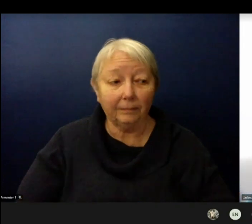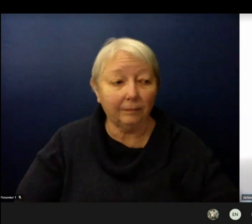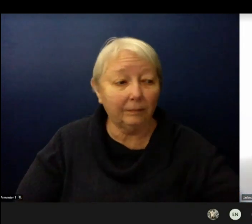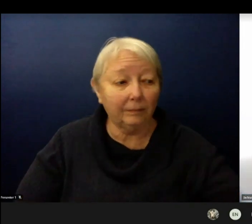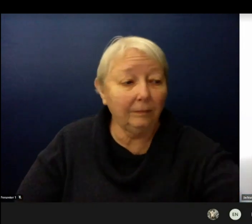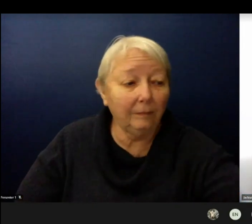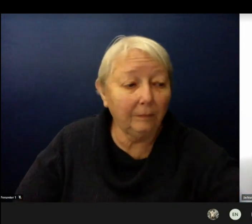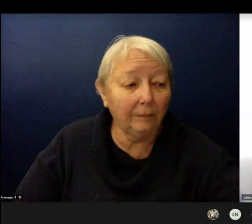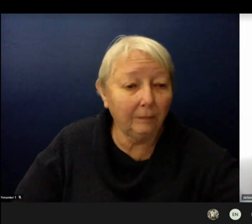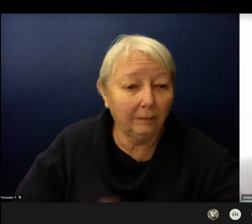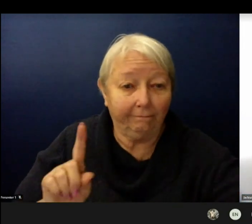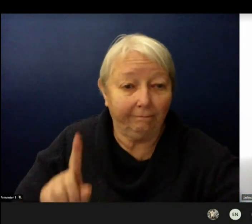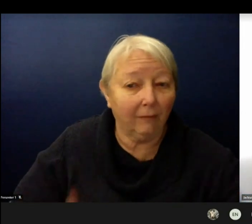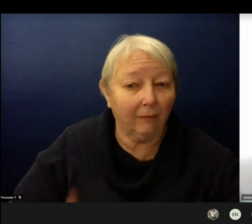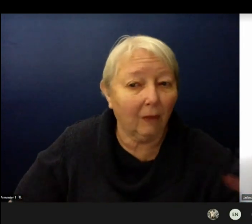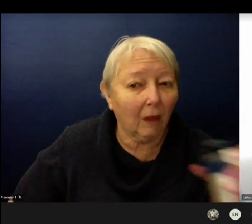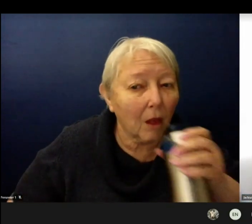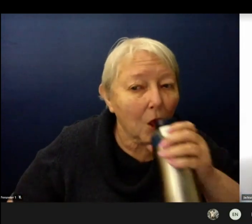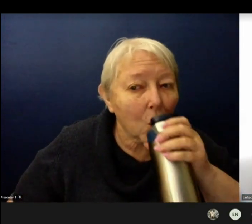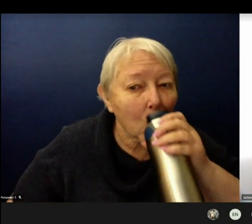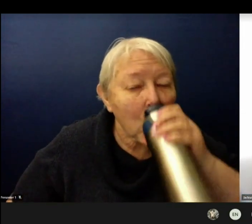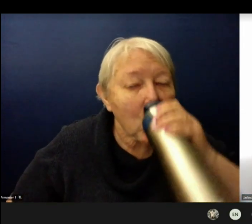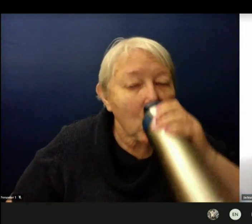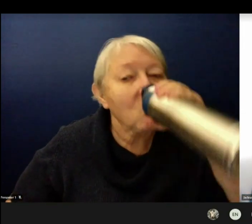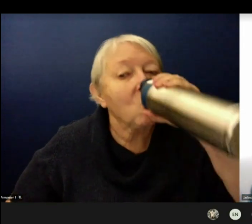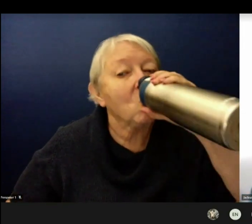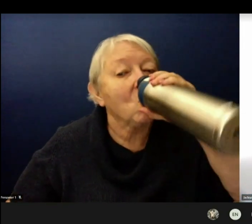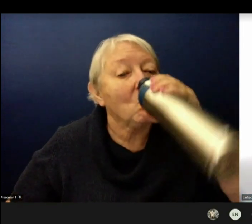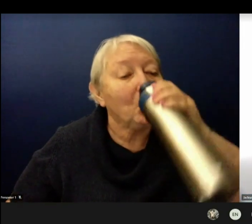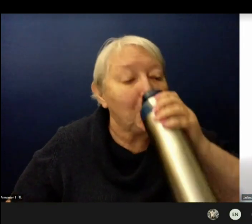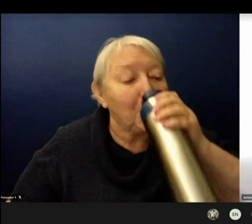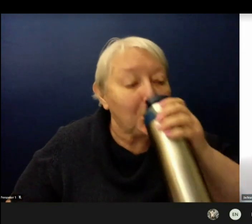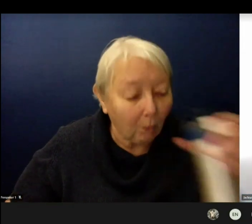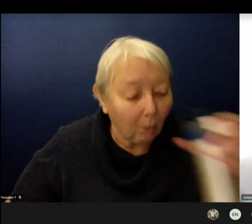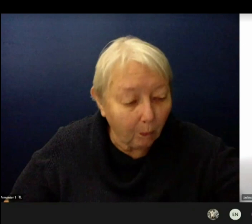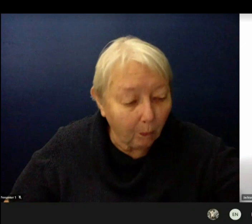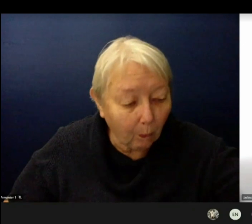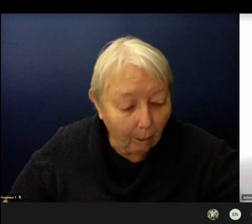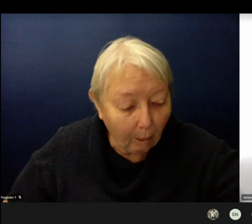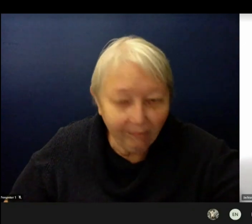Good evening SPS families and Superintendent Juneau for having me in this space.